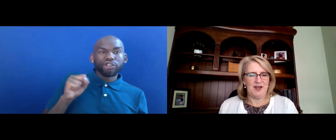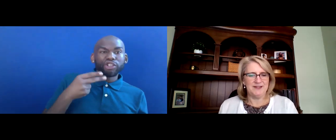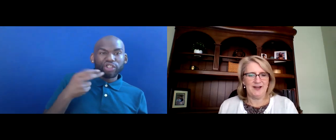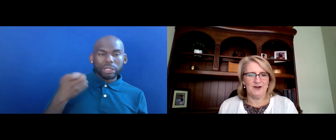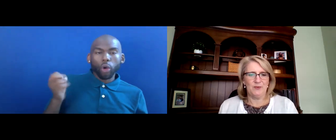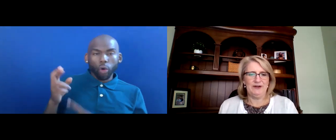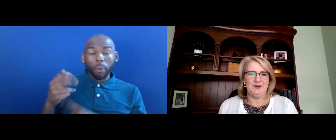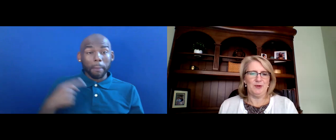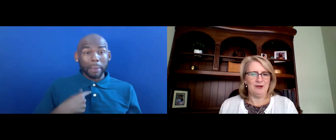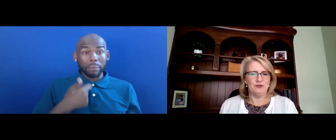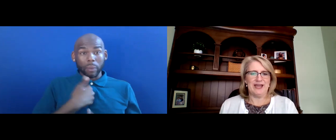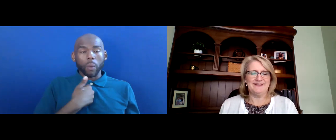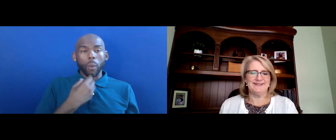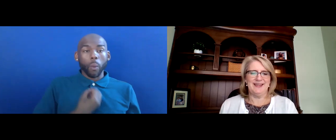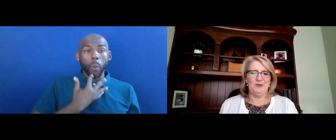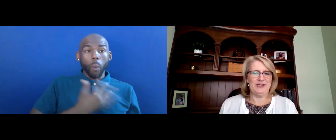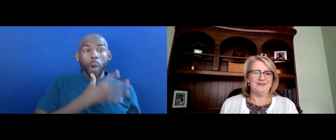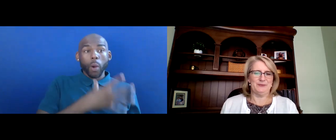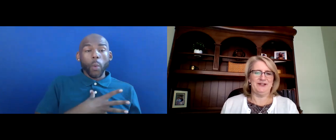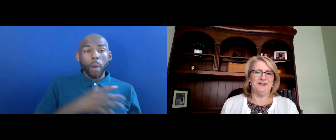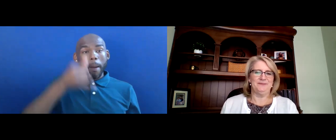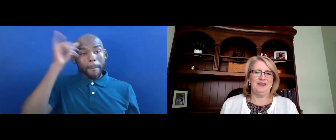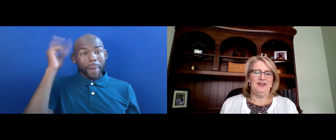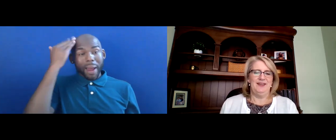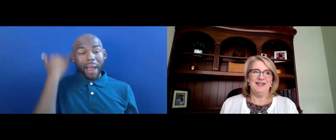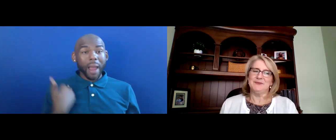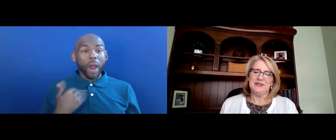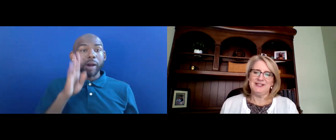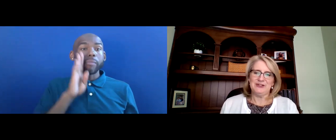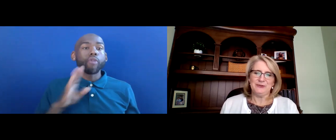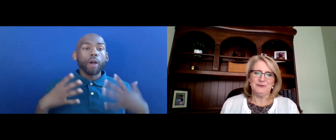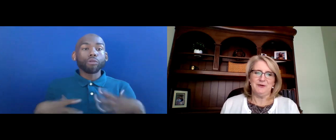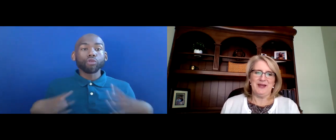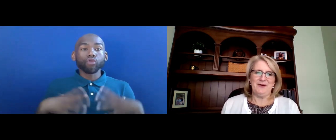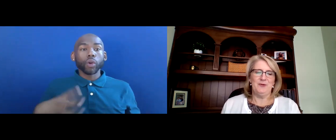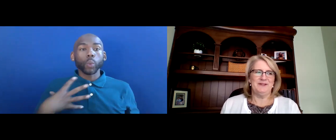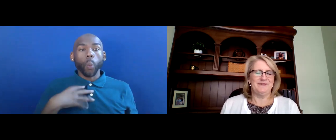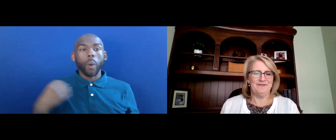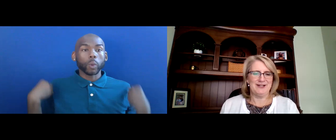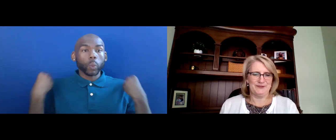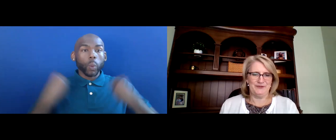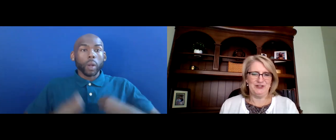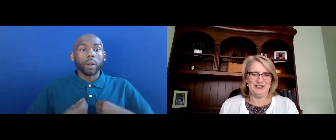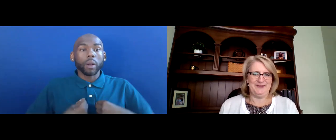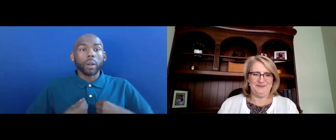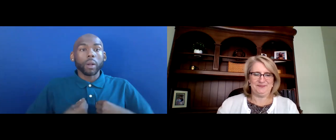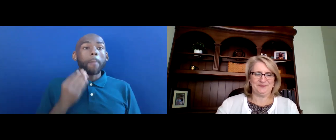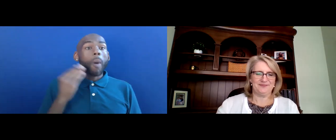BLOND HAIR WEARING A BROWN DRESS AND A WHITE SWEATER. I'M SPEAKING TO YOU FROM MY HOME IN FAIRFAX, VIRGINIA.